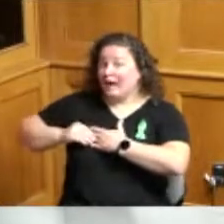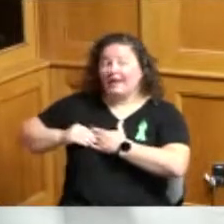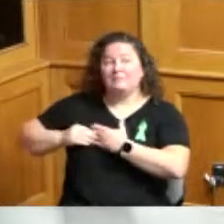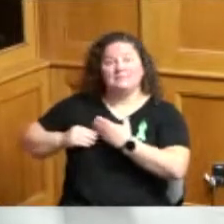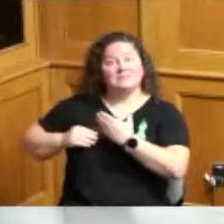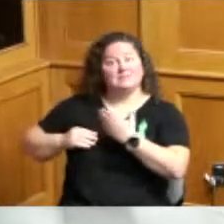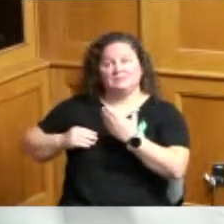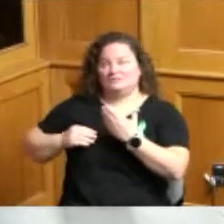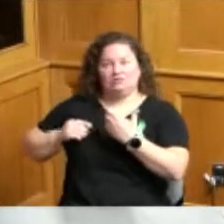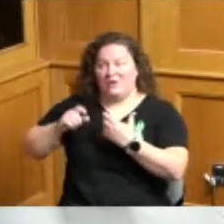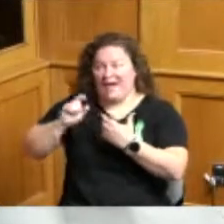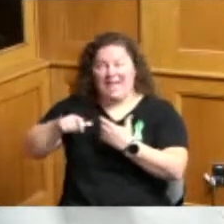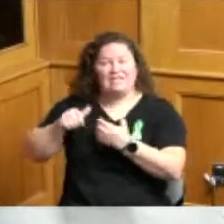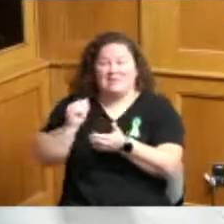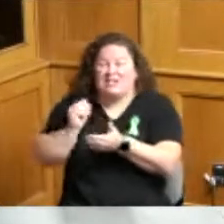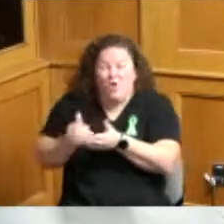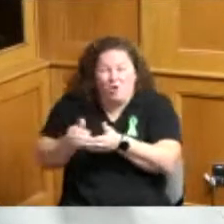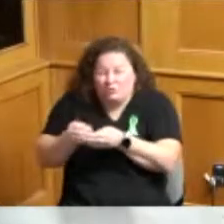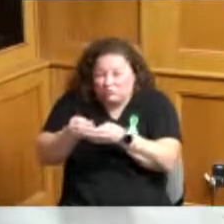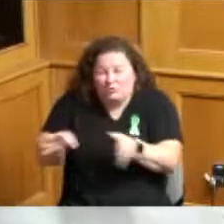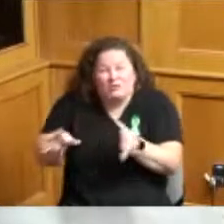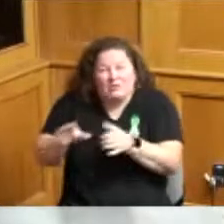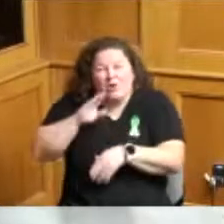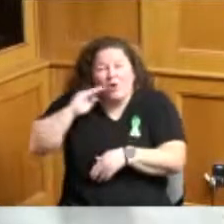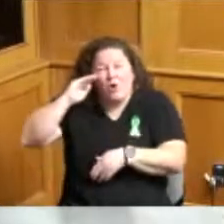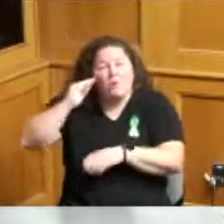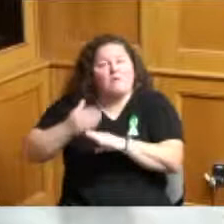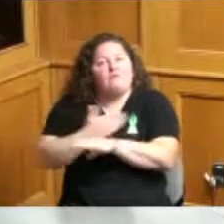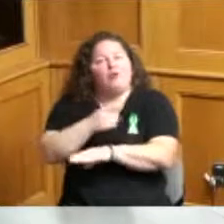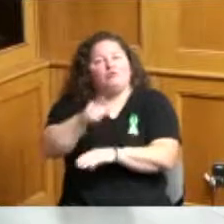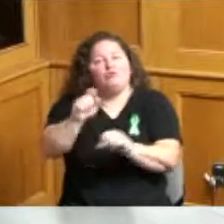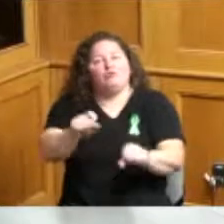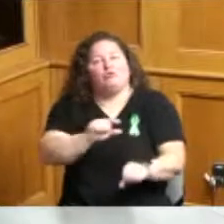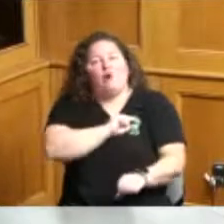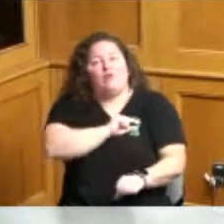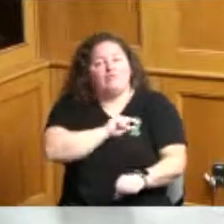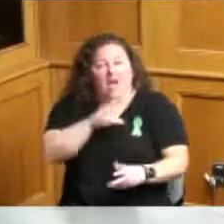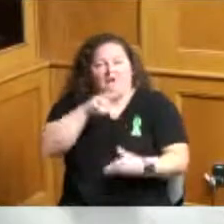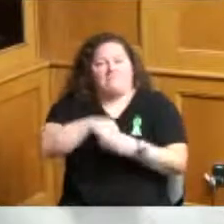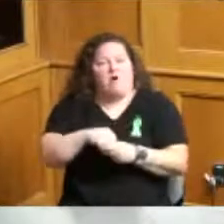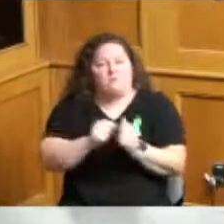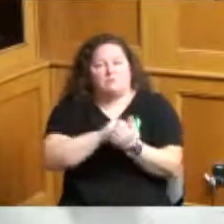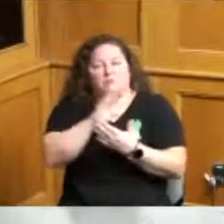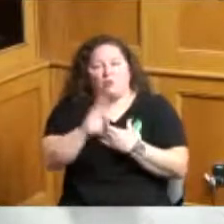before you could qualify and so I do want to thank the administration because